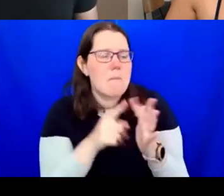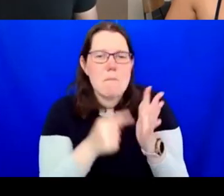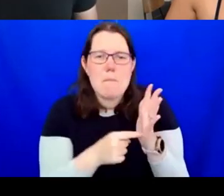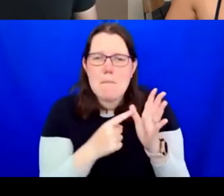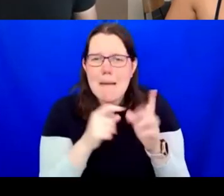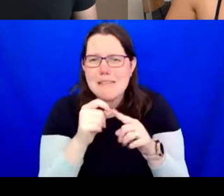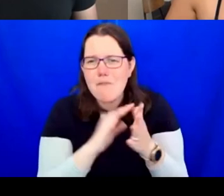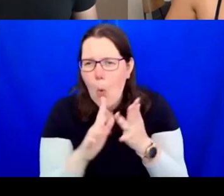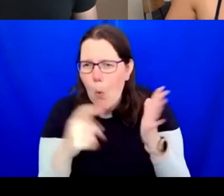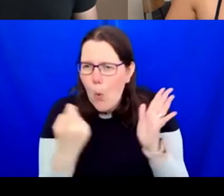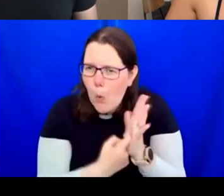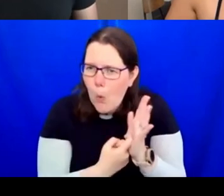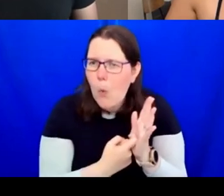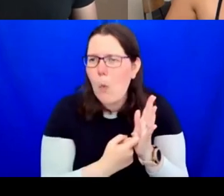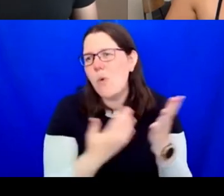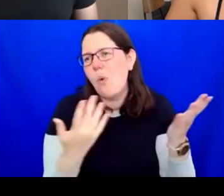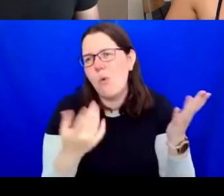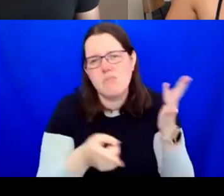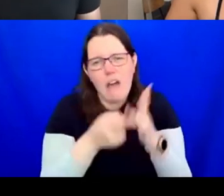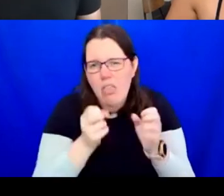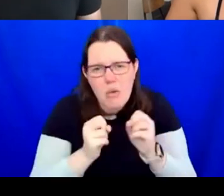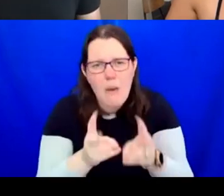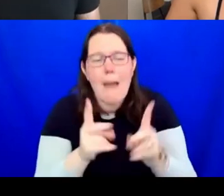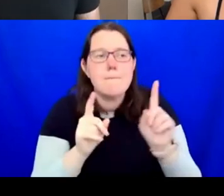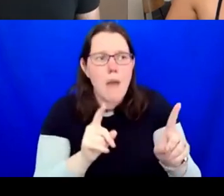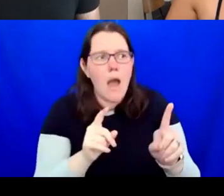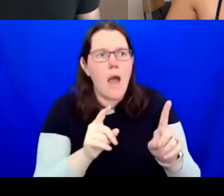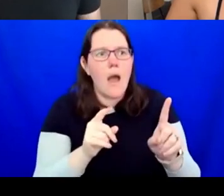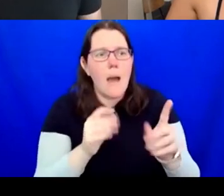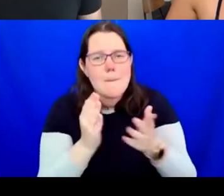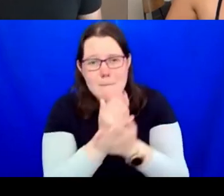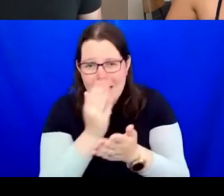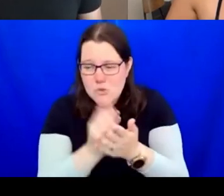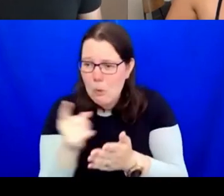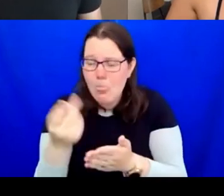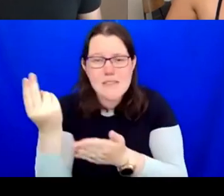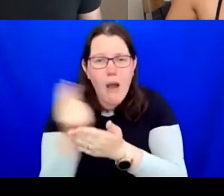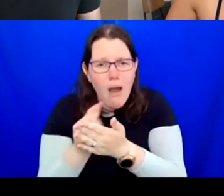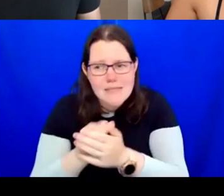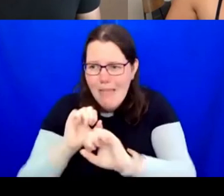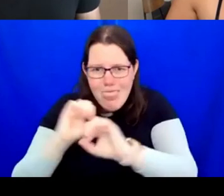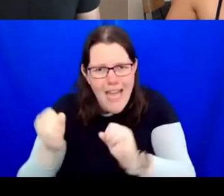as an artist and talking to other artists and bringing their voice to the fore as well. Yeah,